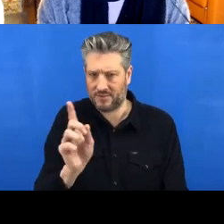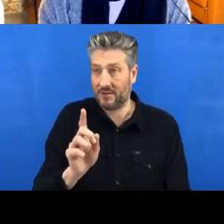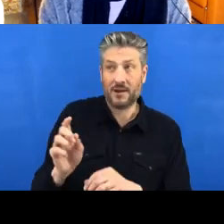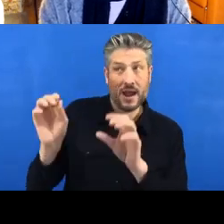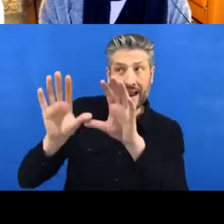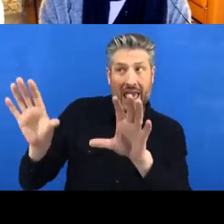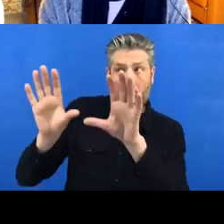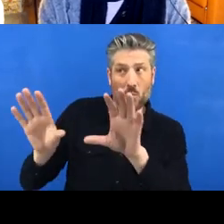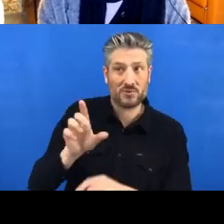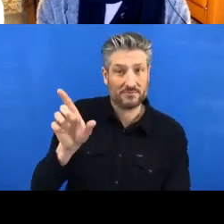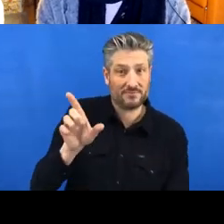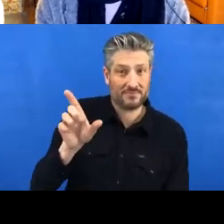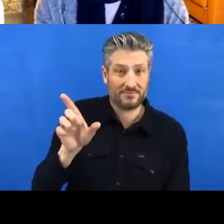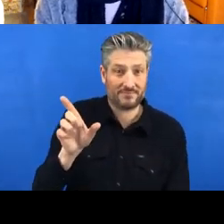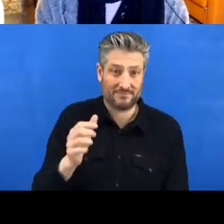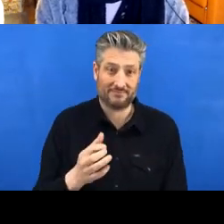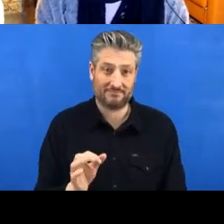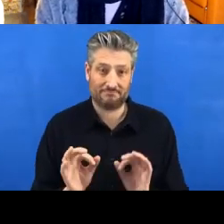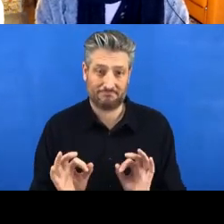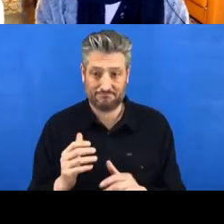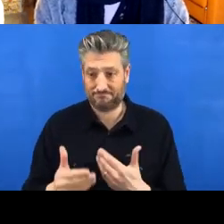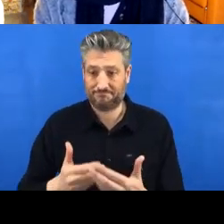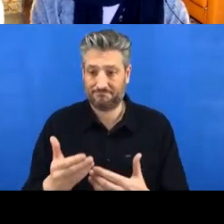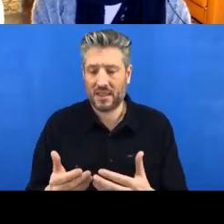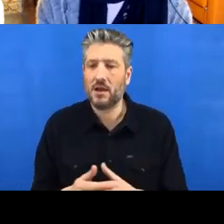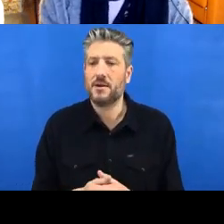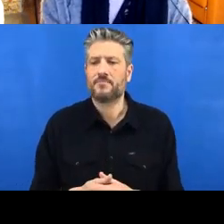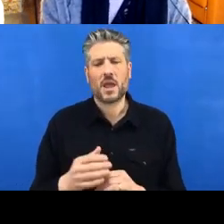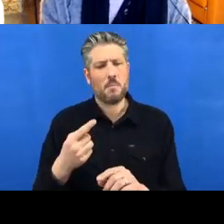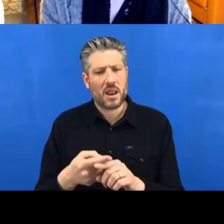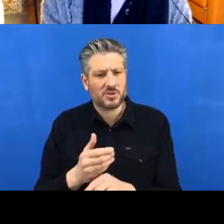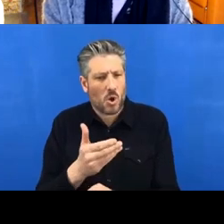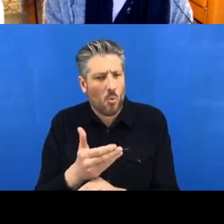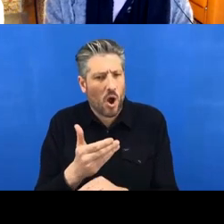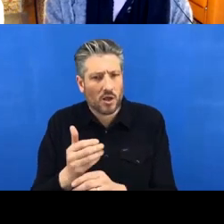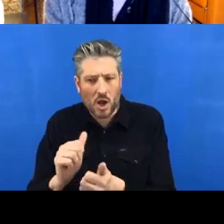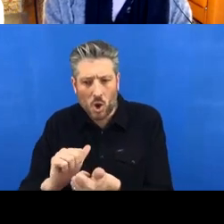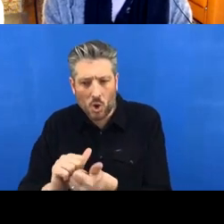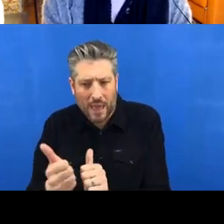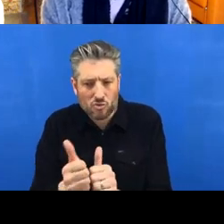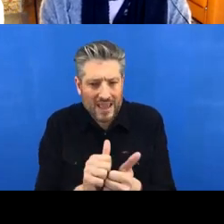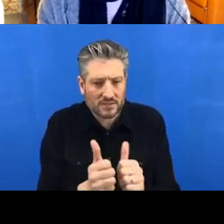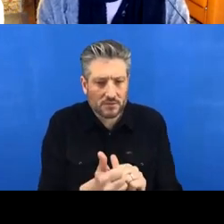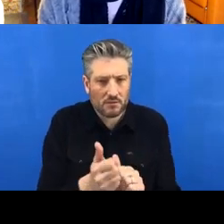once you can understand how different people can pull from the cloud and then work in a different place.